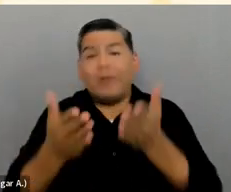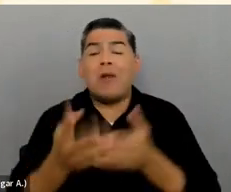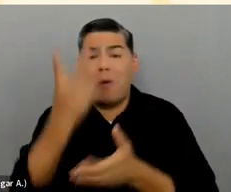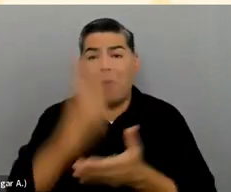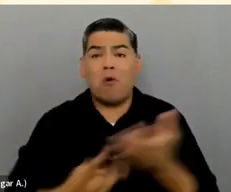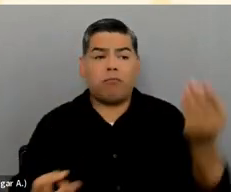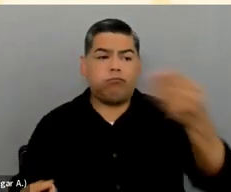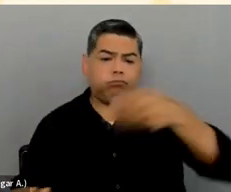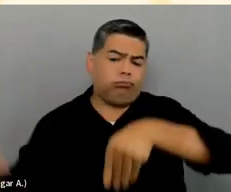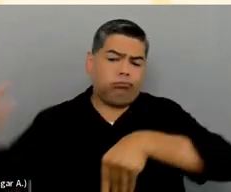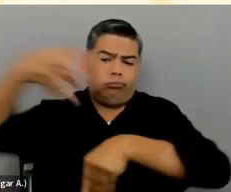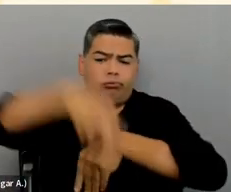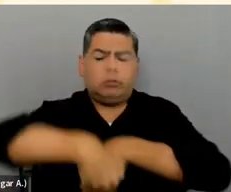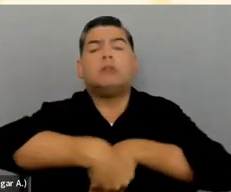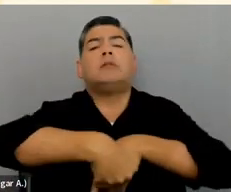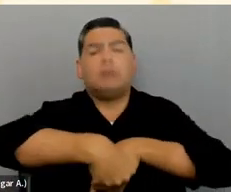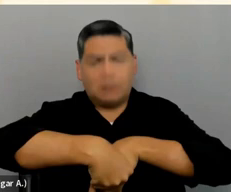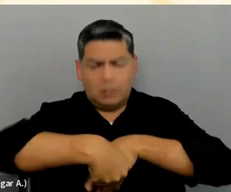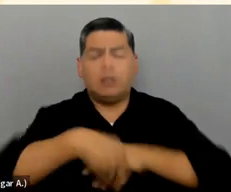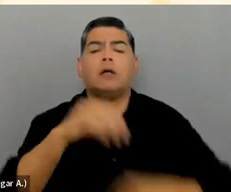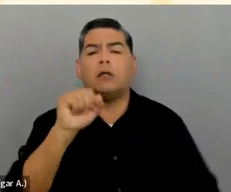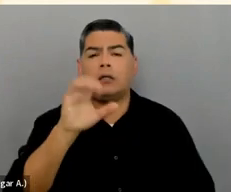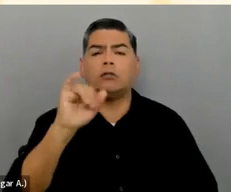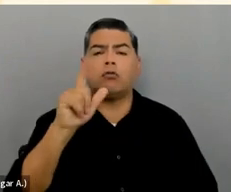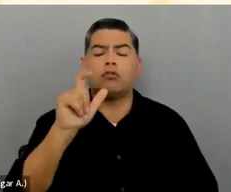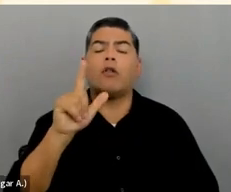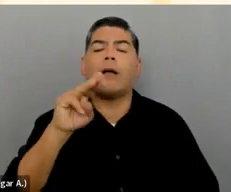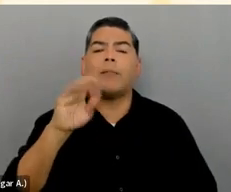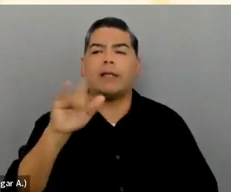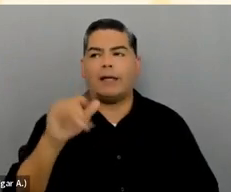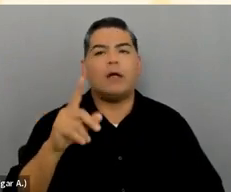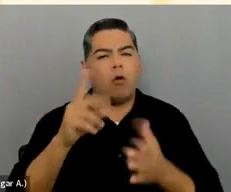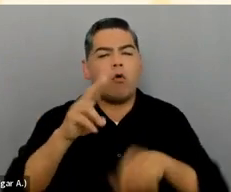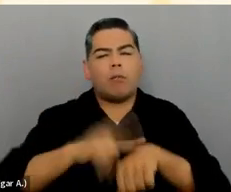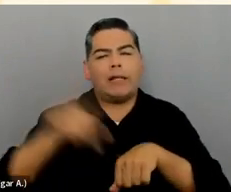If the social-media platform provides the opportunity